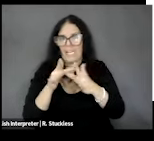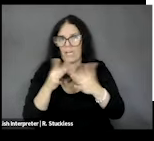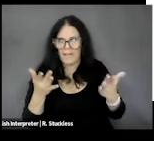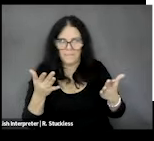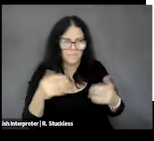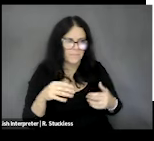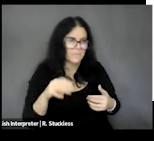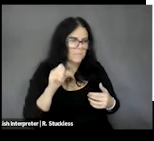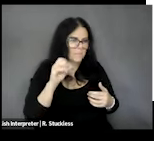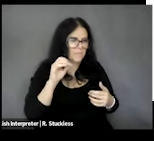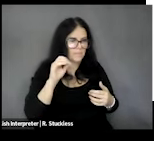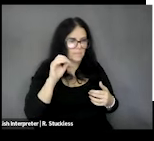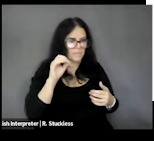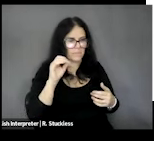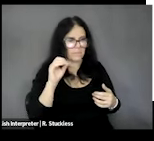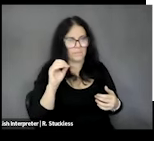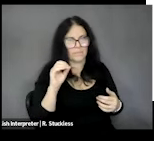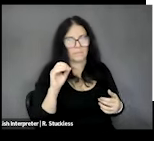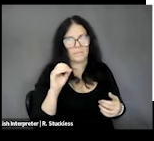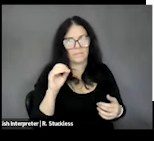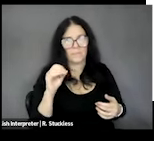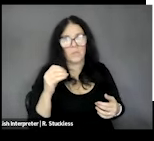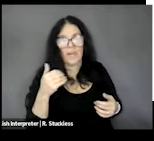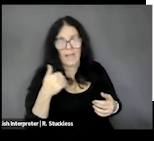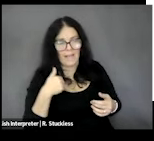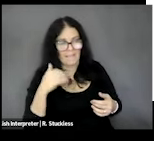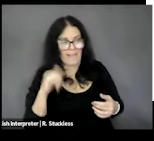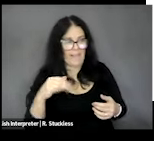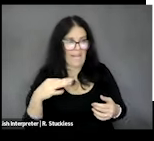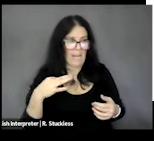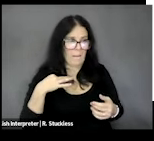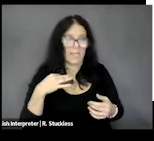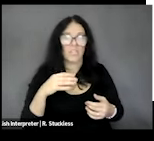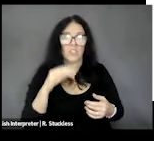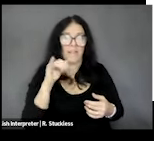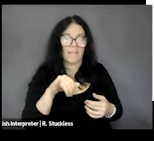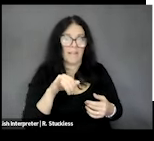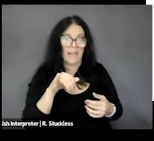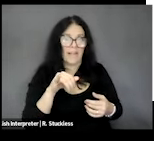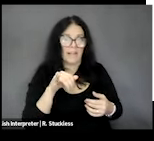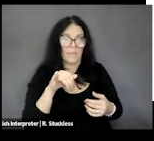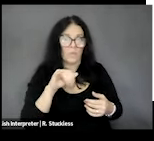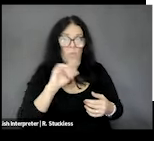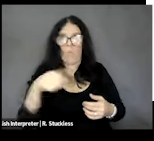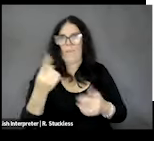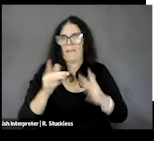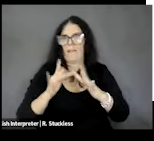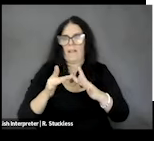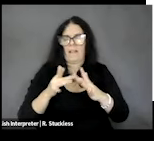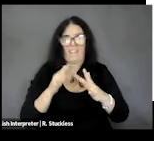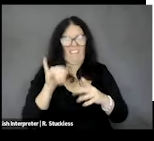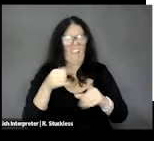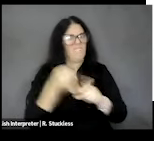and so having applications that are web only can have its own limitations.